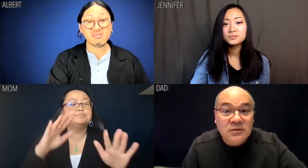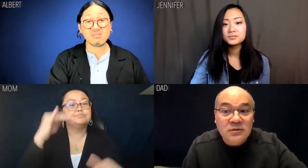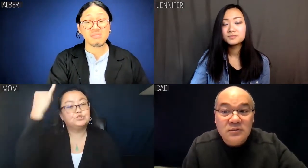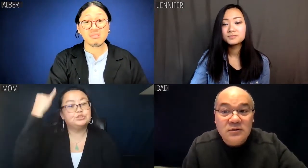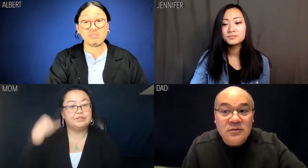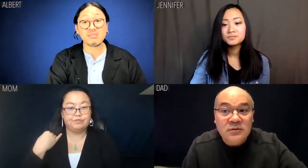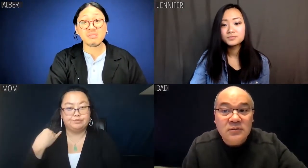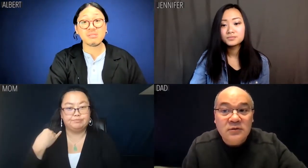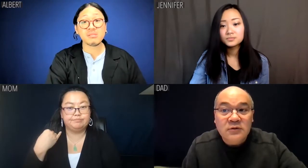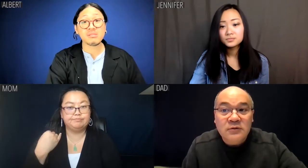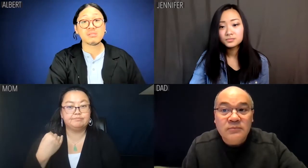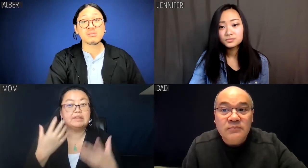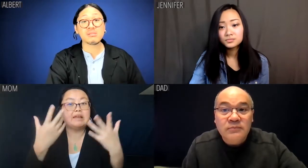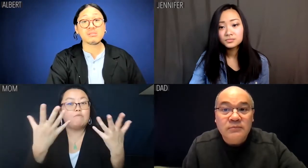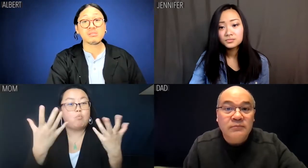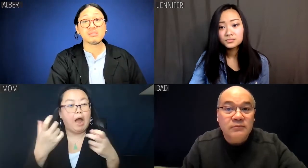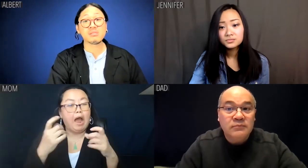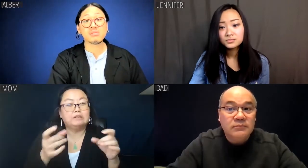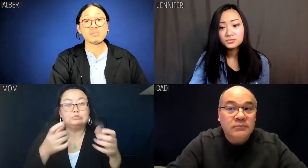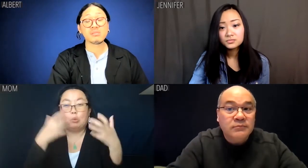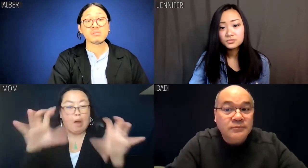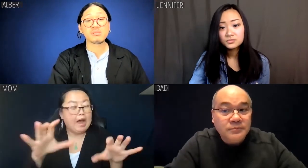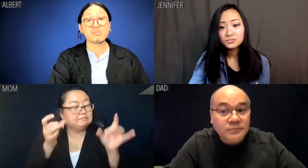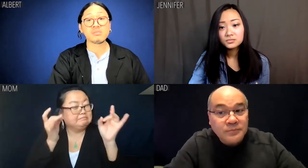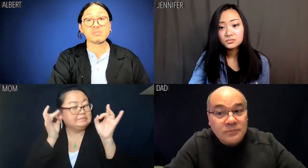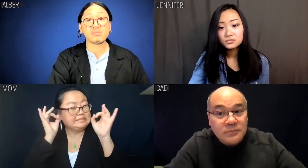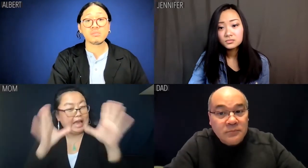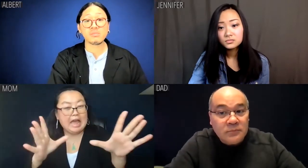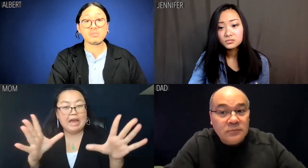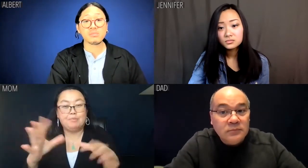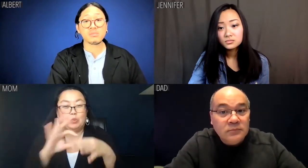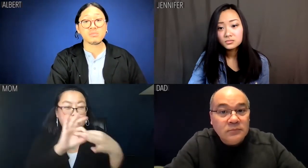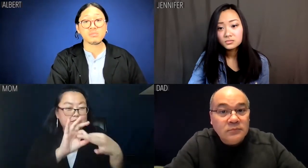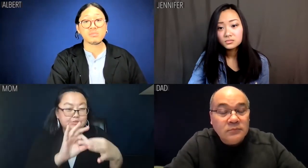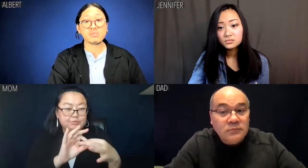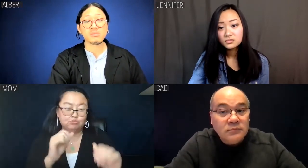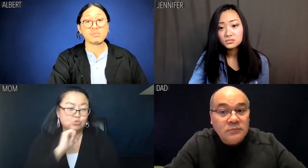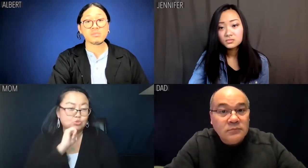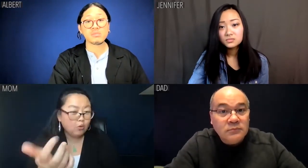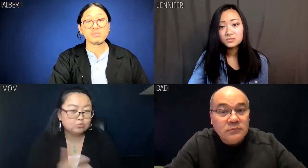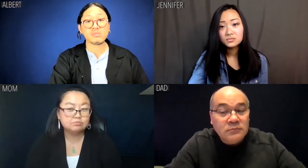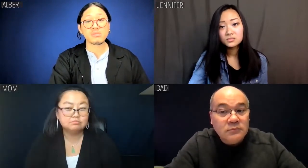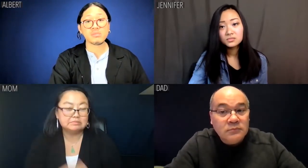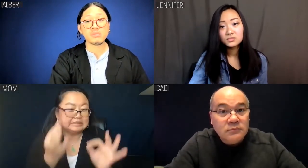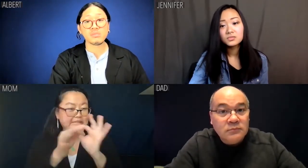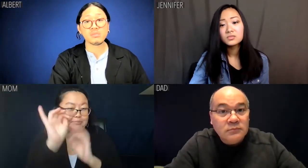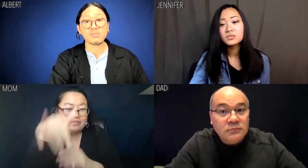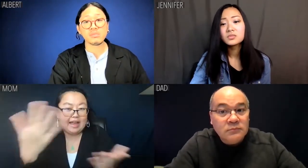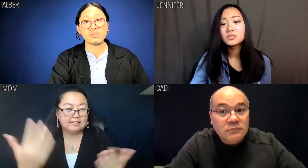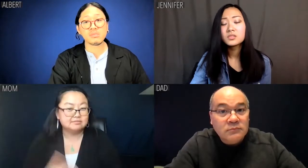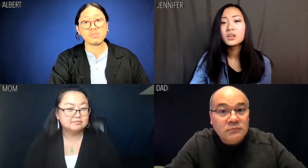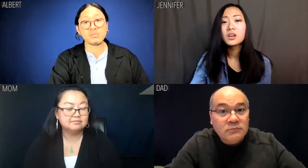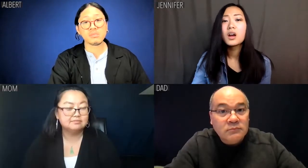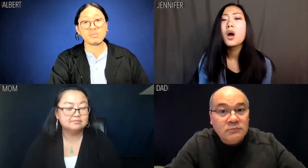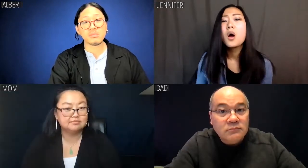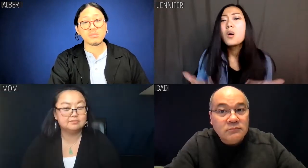Mom: And Jennifer, if you want to not fall into terrible relationships, don't. It's as simple as that.